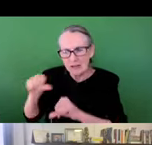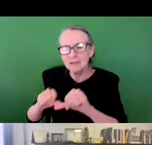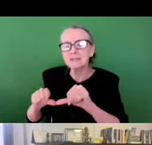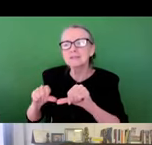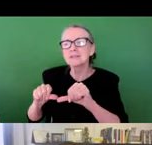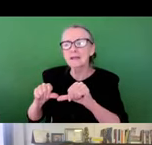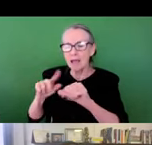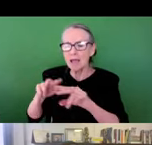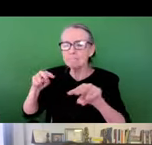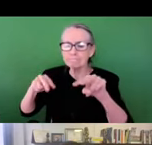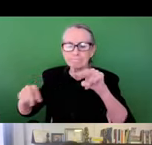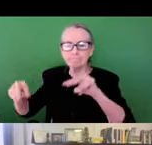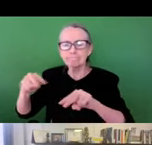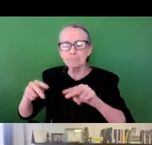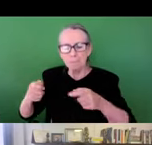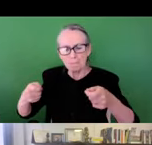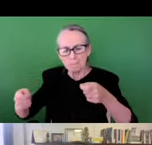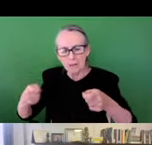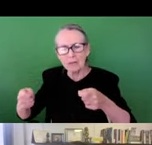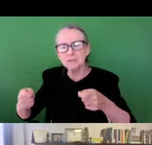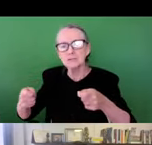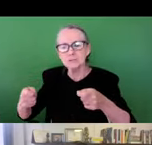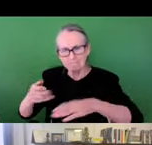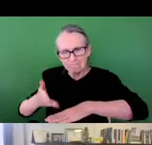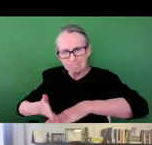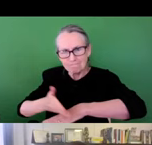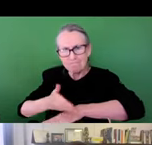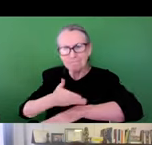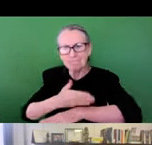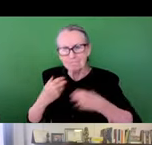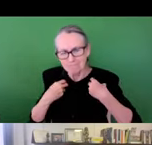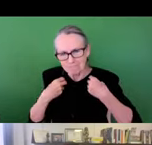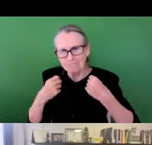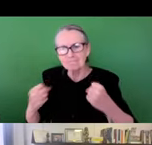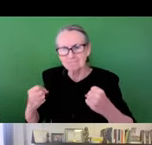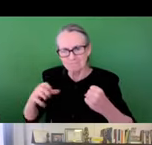within their own communities through community science and overseeing the management of infrastructure